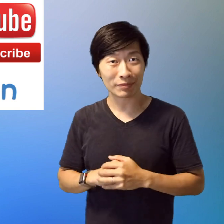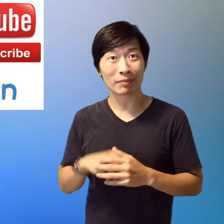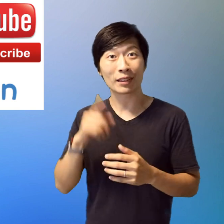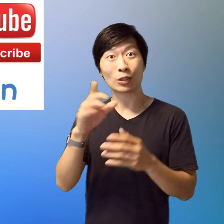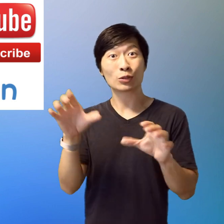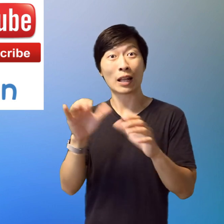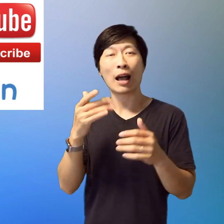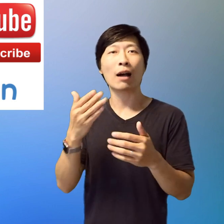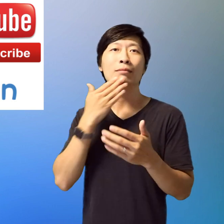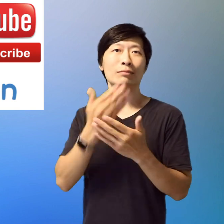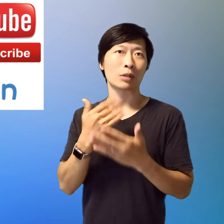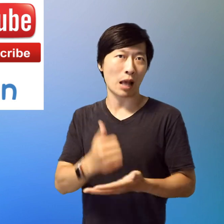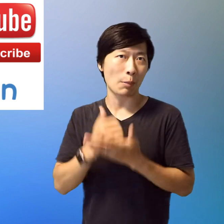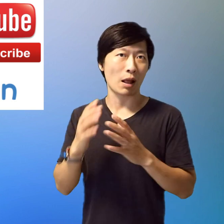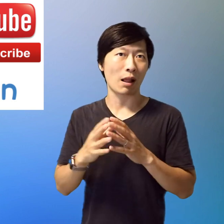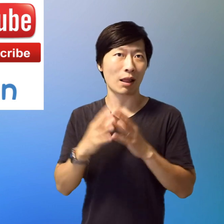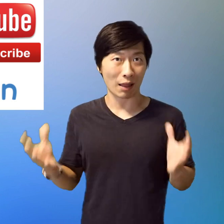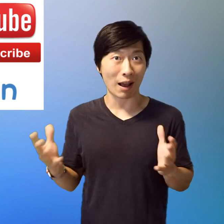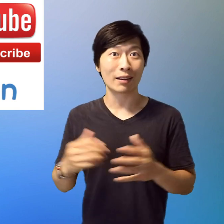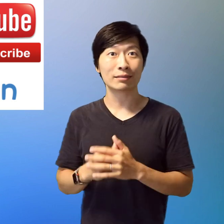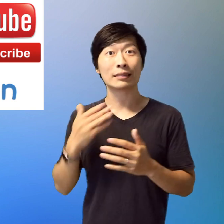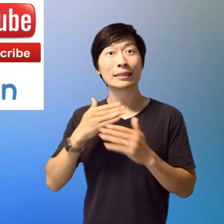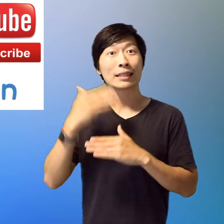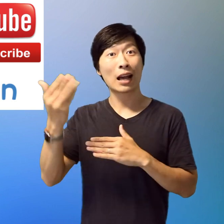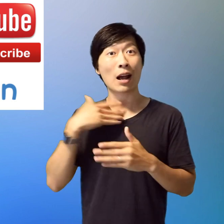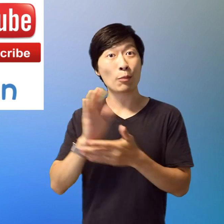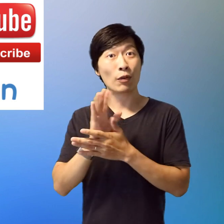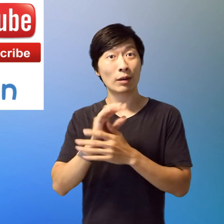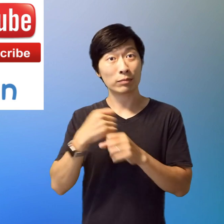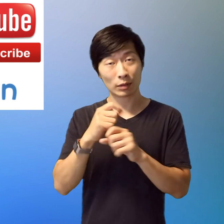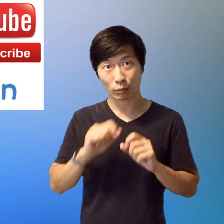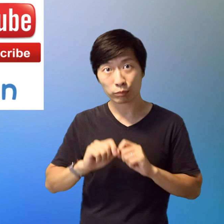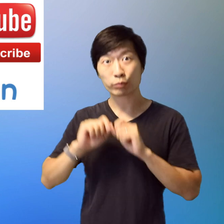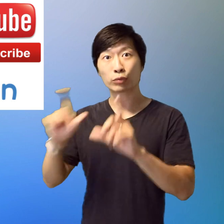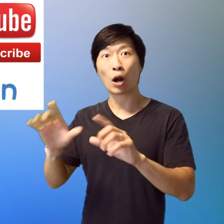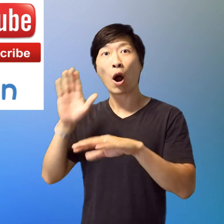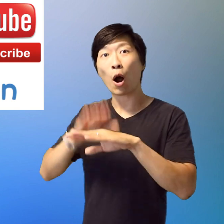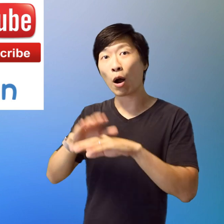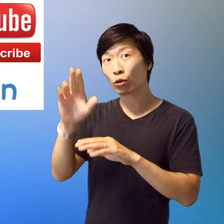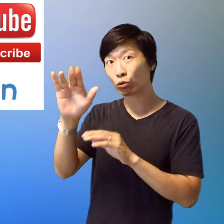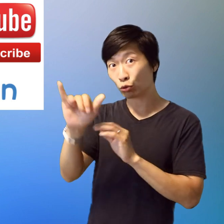youtube channel and doing this you'll be helping me a lot. So next I'm going to